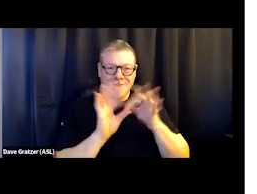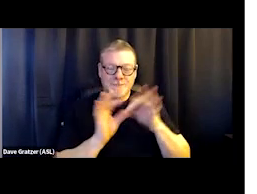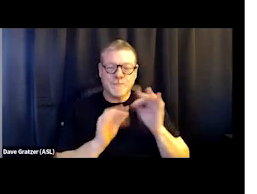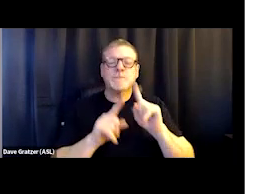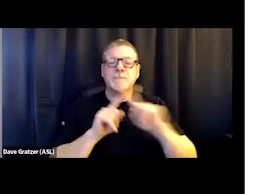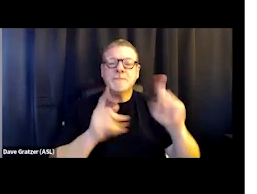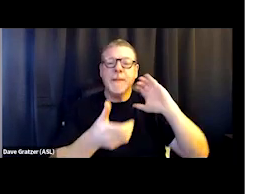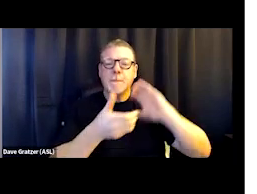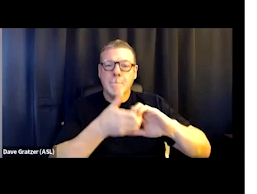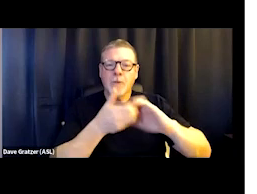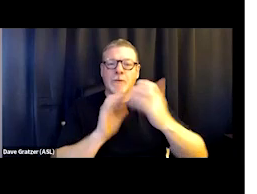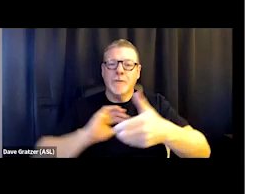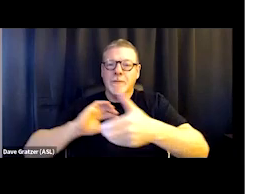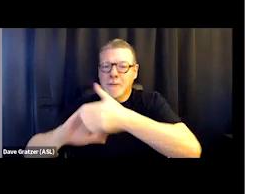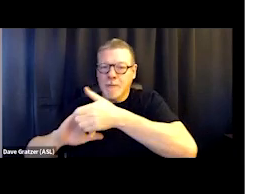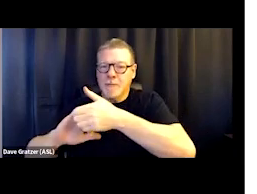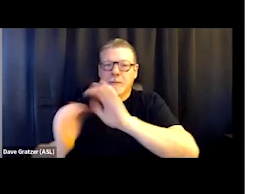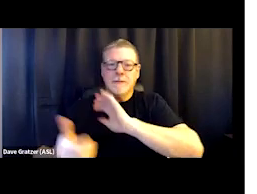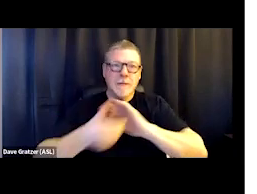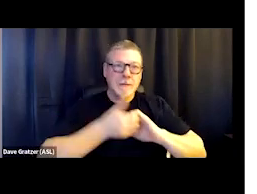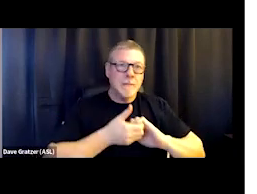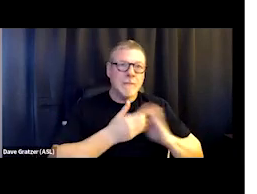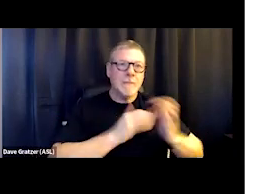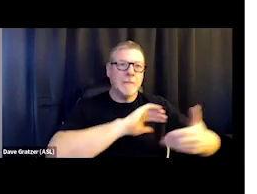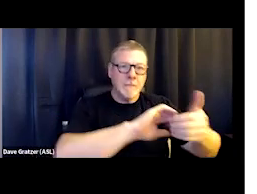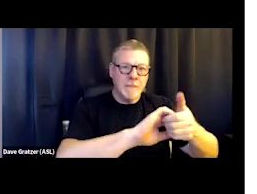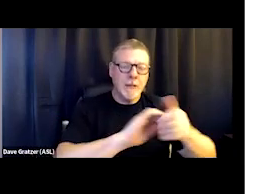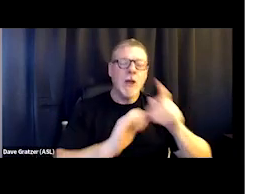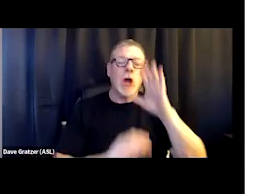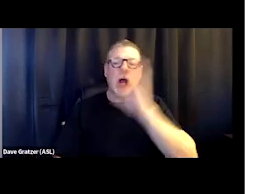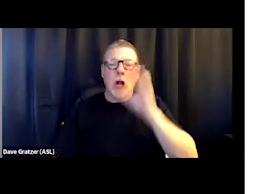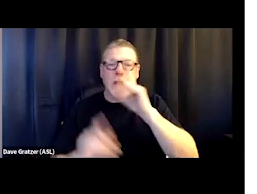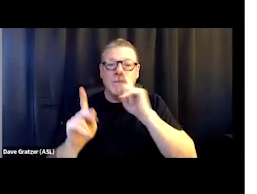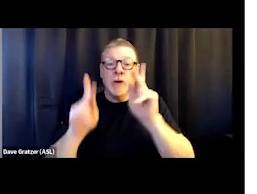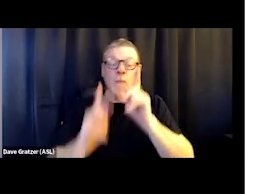That, you know, traditionally we look for people that are able to provide the services